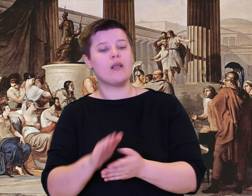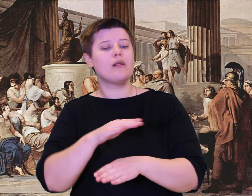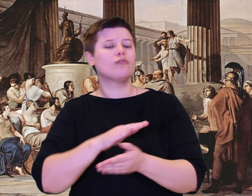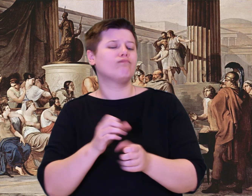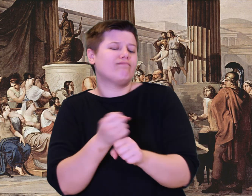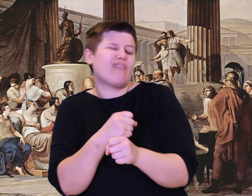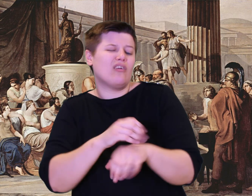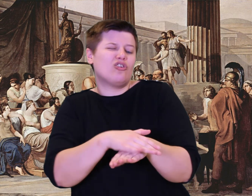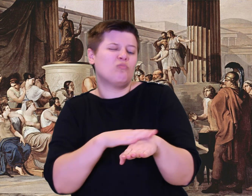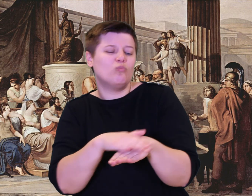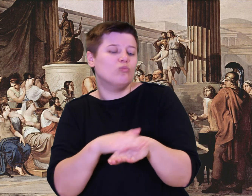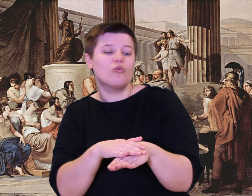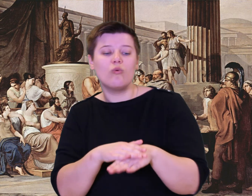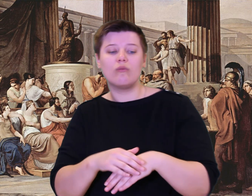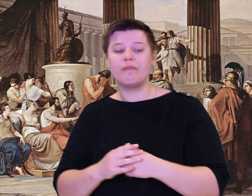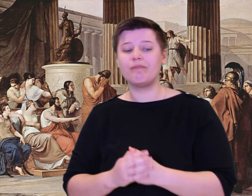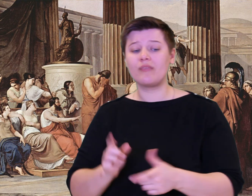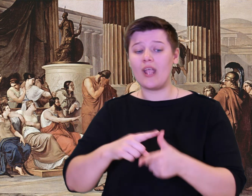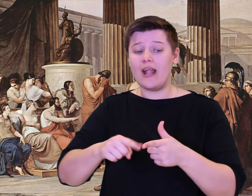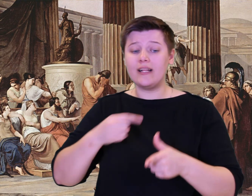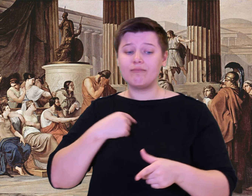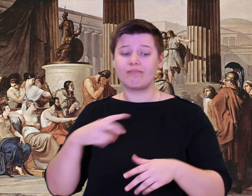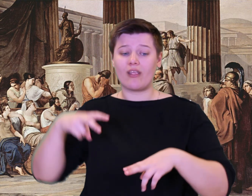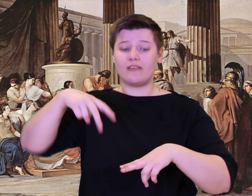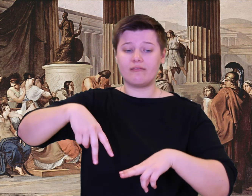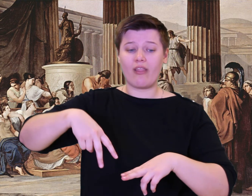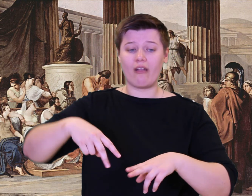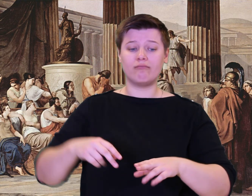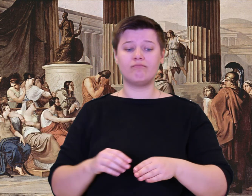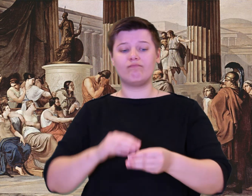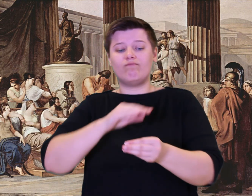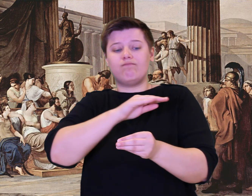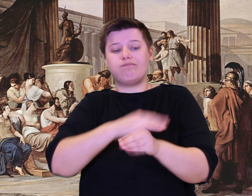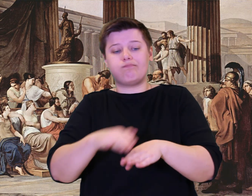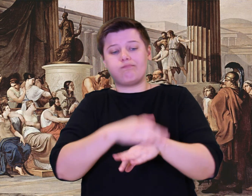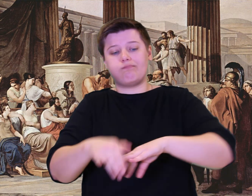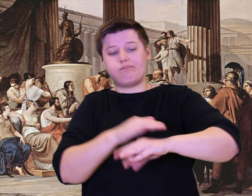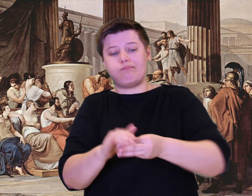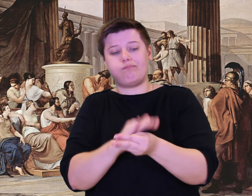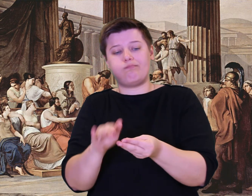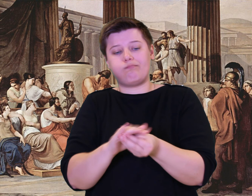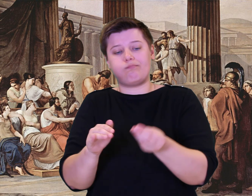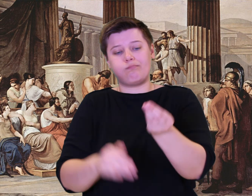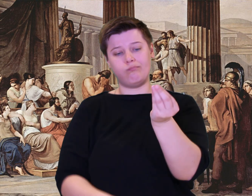I went and cut from it about a fathom, and gave it to the men and ordered them